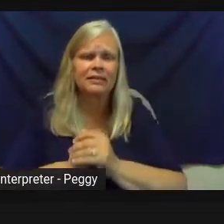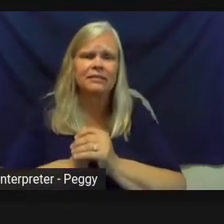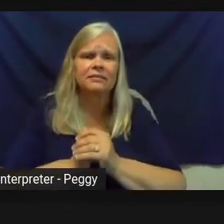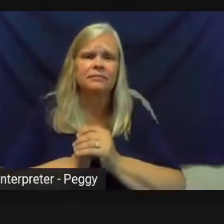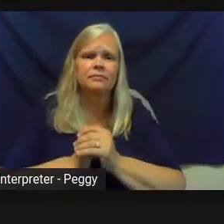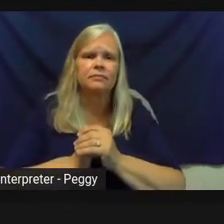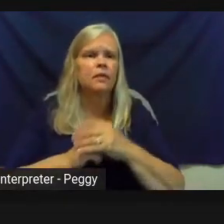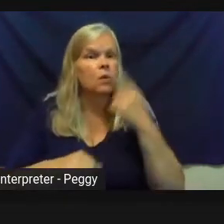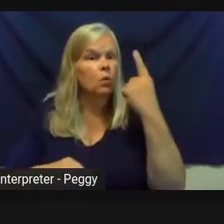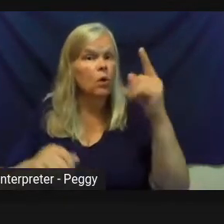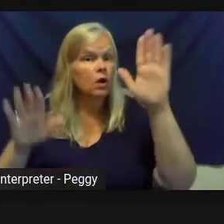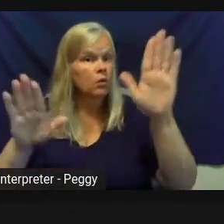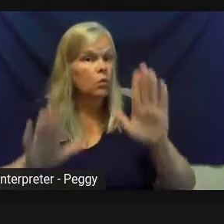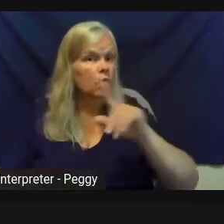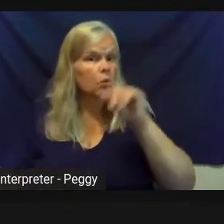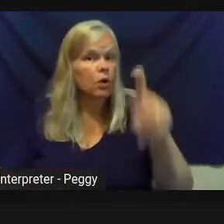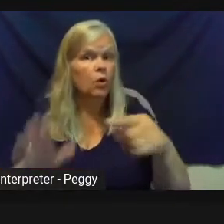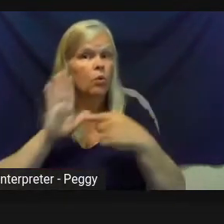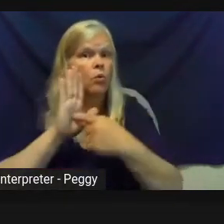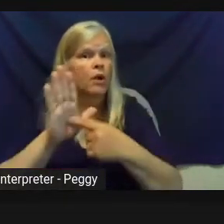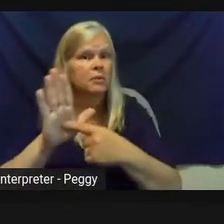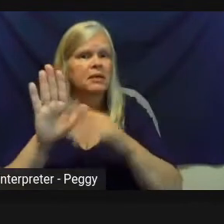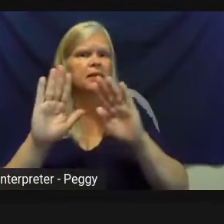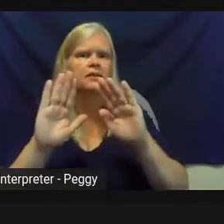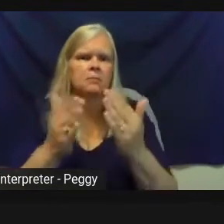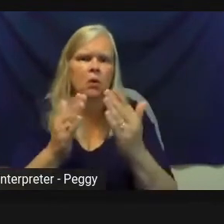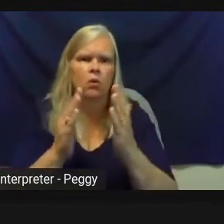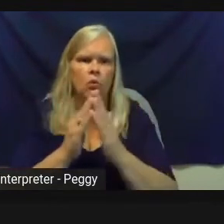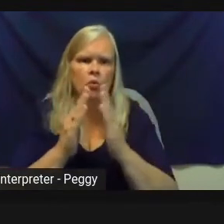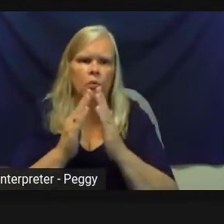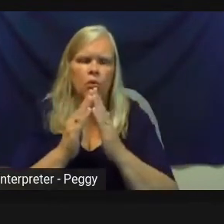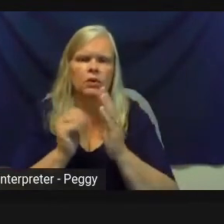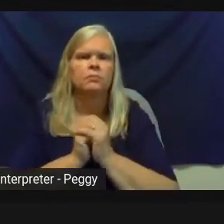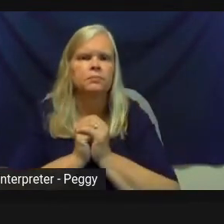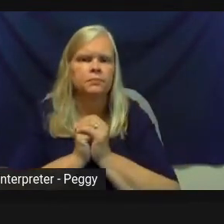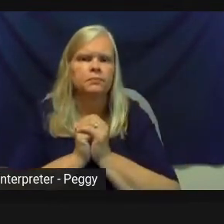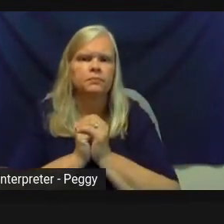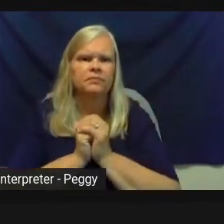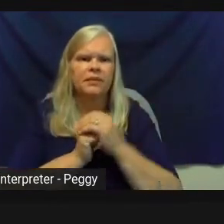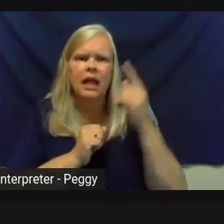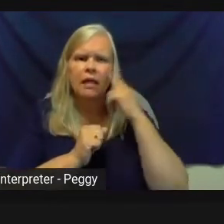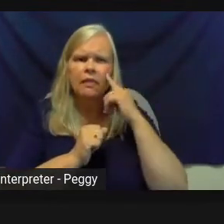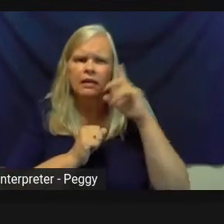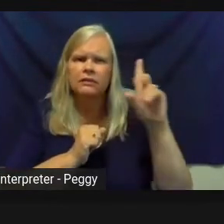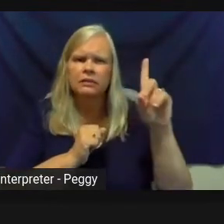We have a great question from someone representing a very small community. And I think it's kind of for our Des Moines group